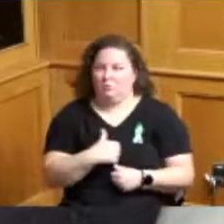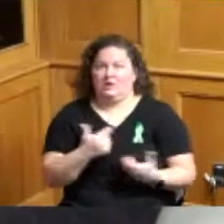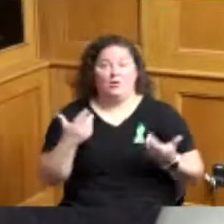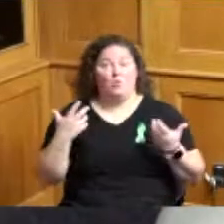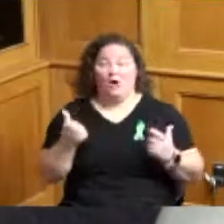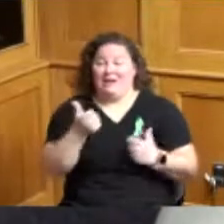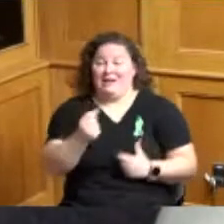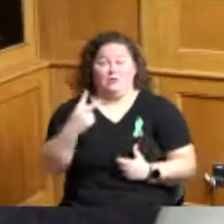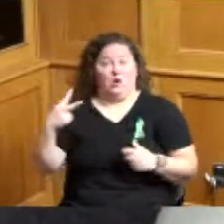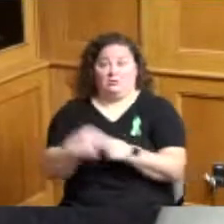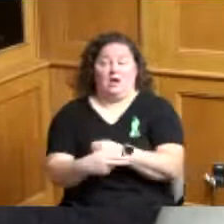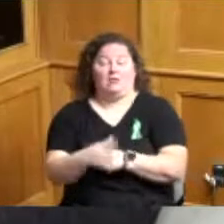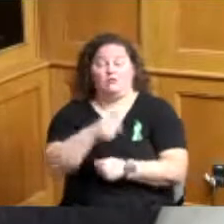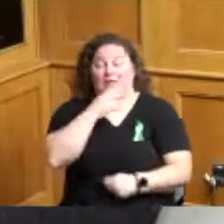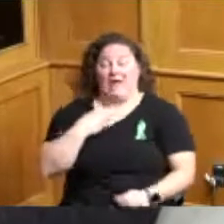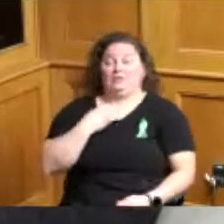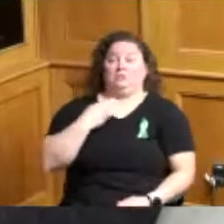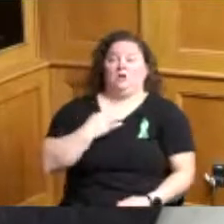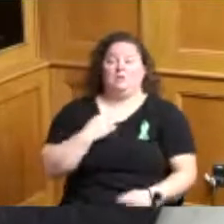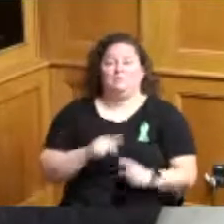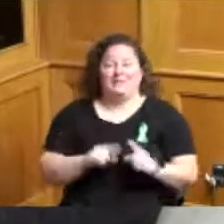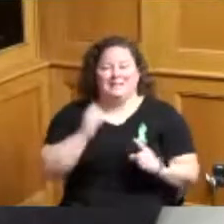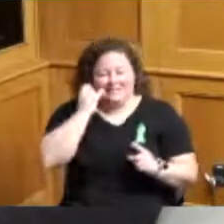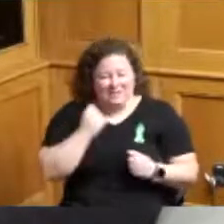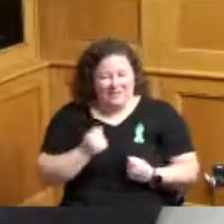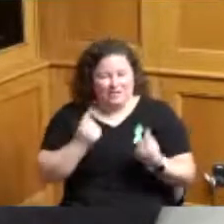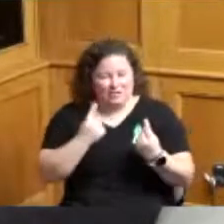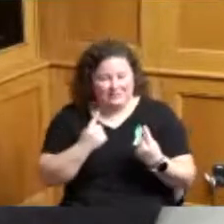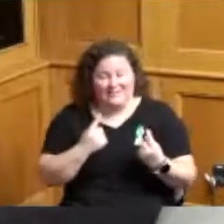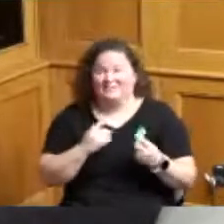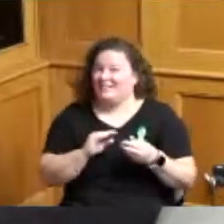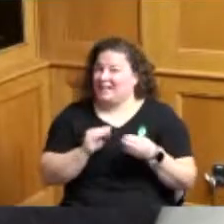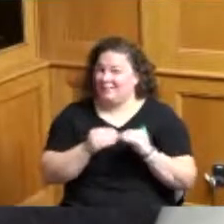that's eligible but I understood that the numbers were going to already be cut from the numbers we